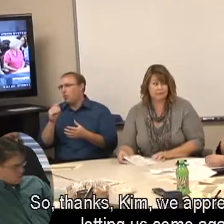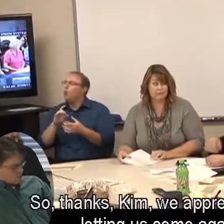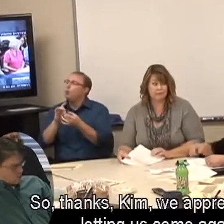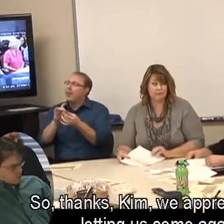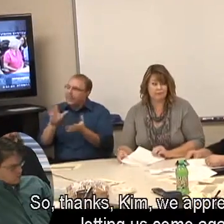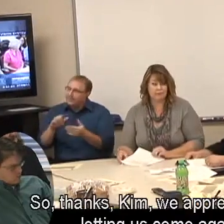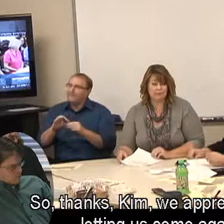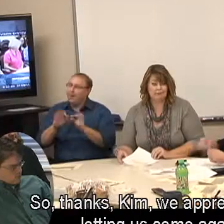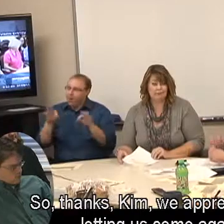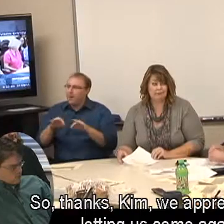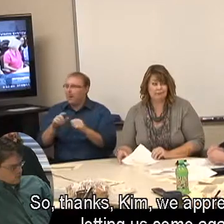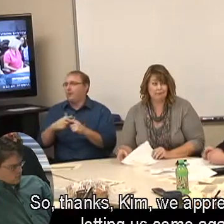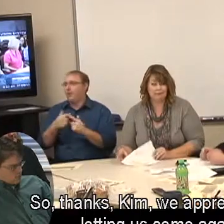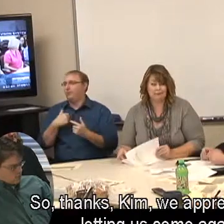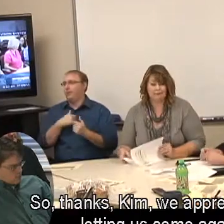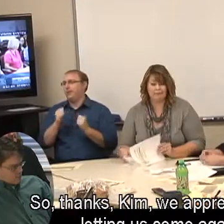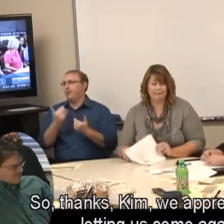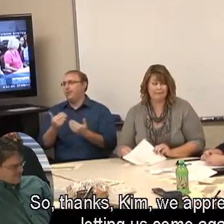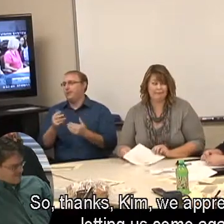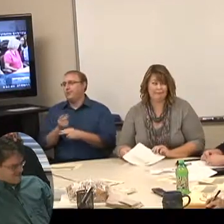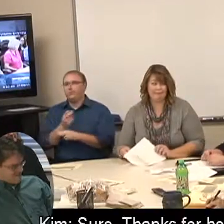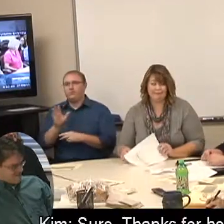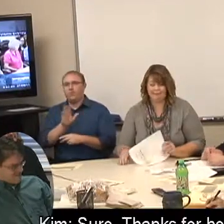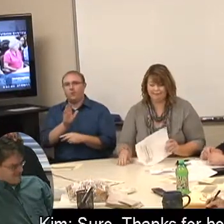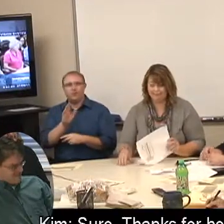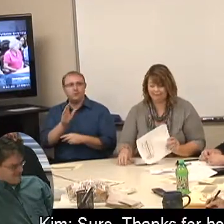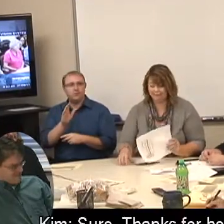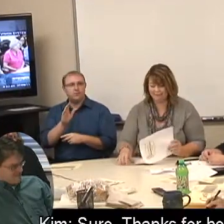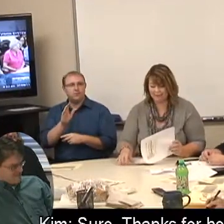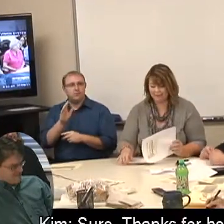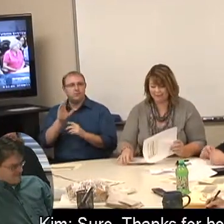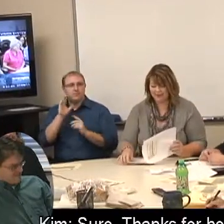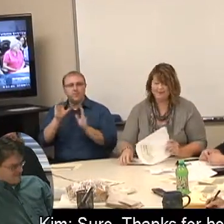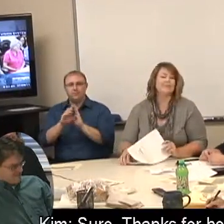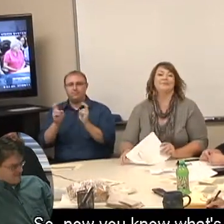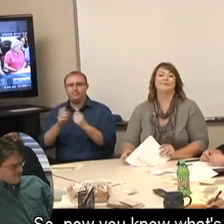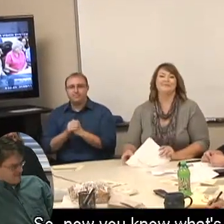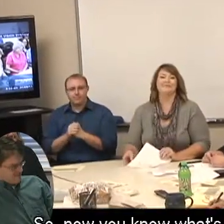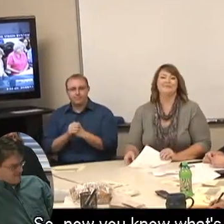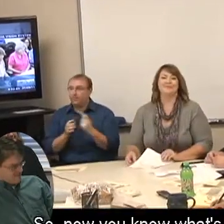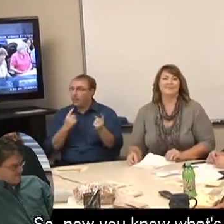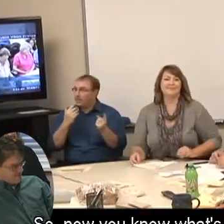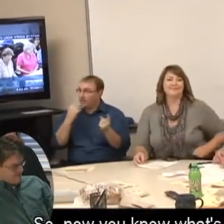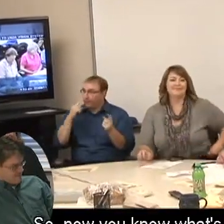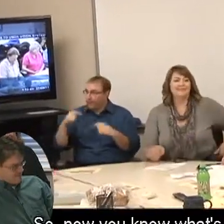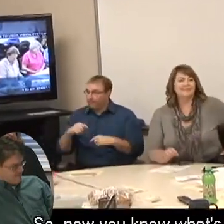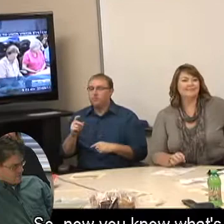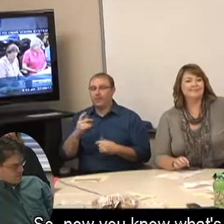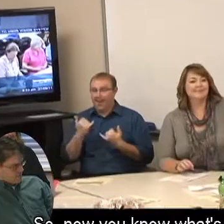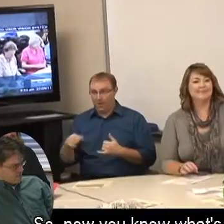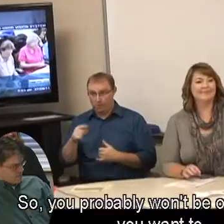So, thanks, Kim, we appreciate your letting us come again. Kim: Sure. Thanks for being here. So, now you know what's going on.